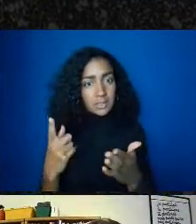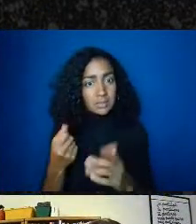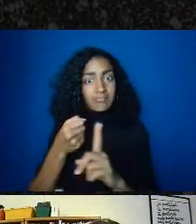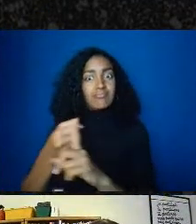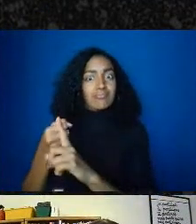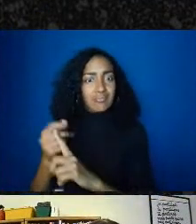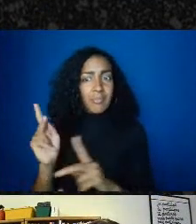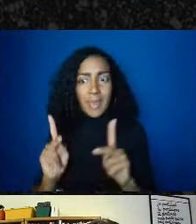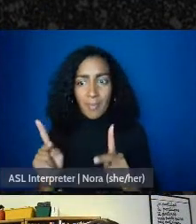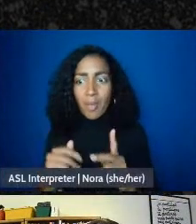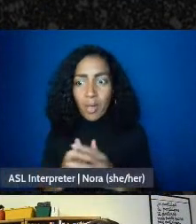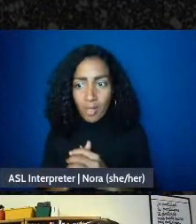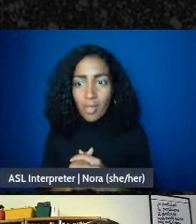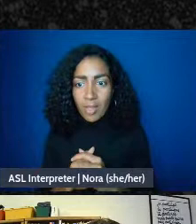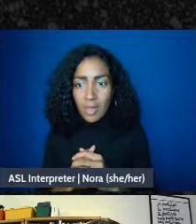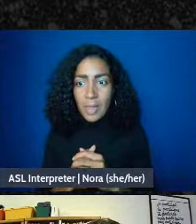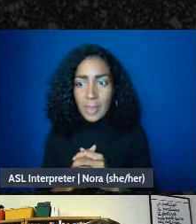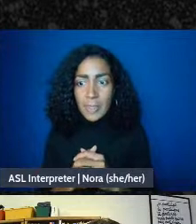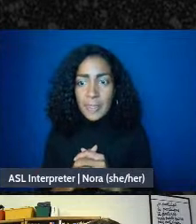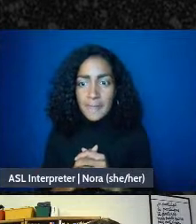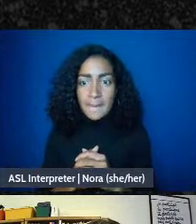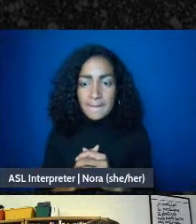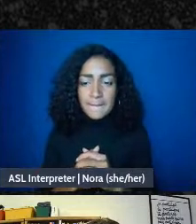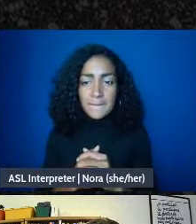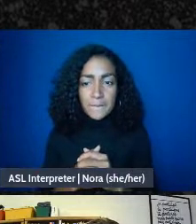Thanks Mike, here's the next question: